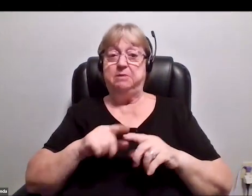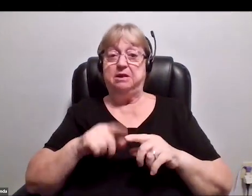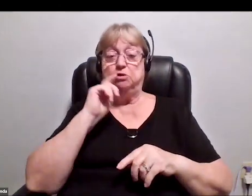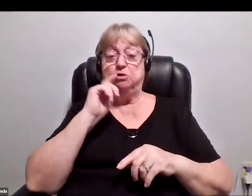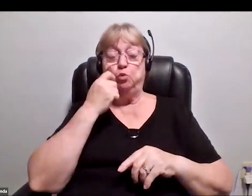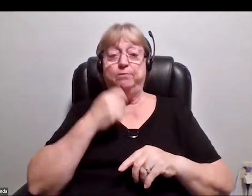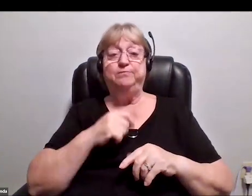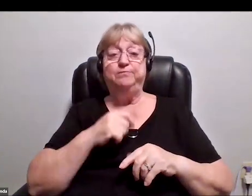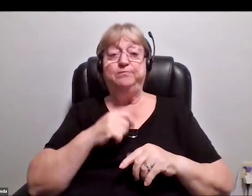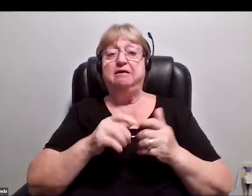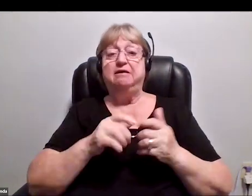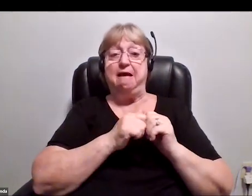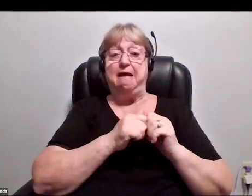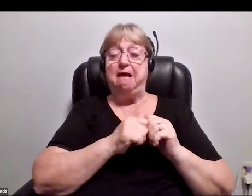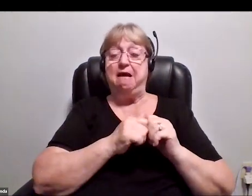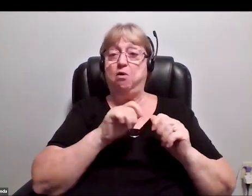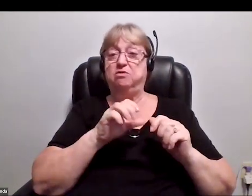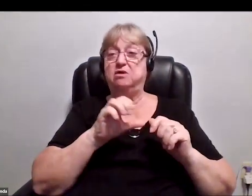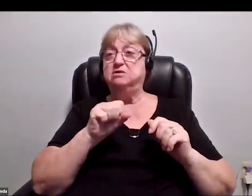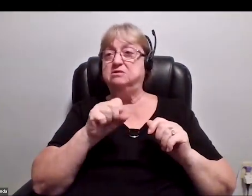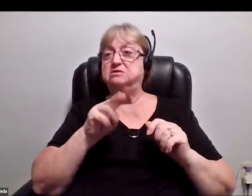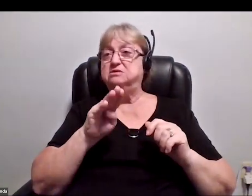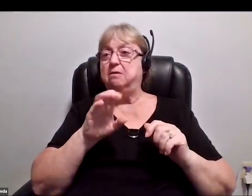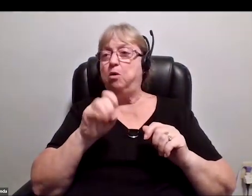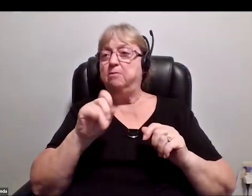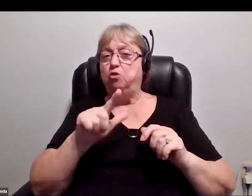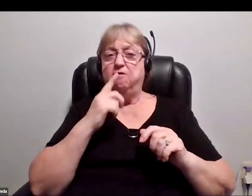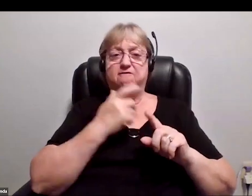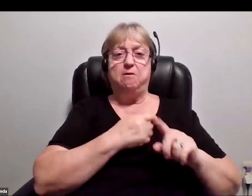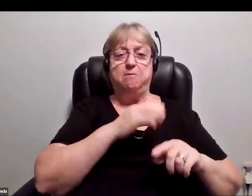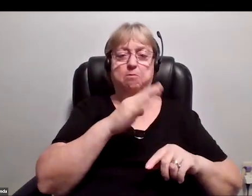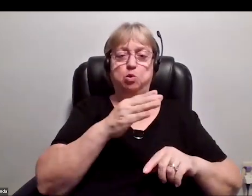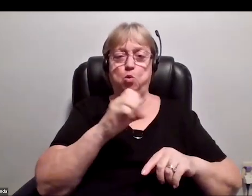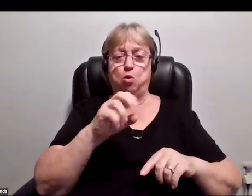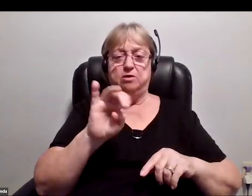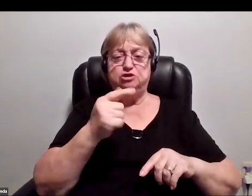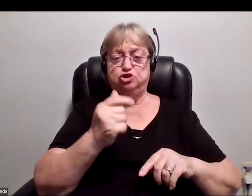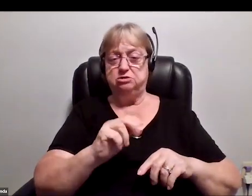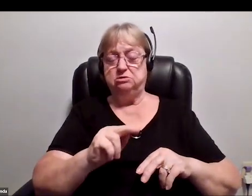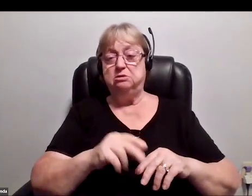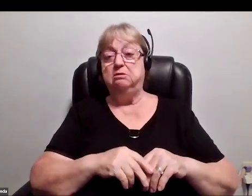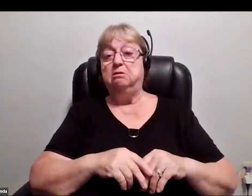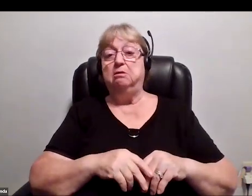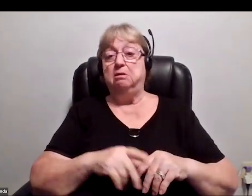Just how the suborbital flights work for Blue Origin, for those of you who are not familiar, the New Shepard is a reusable launch vehicle,